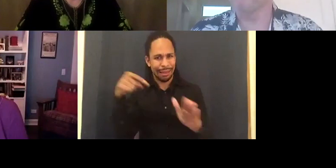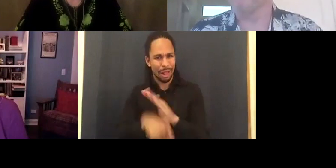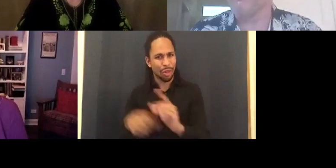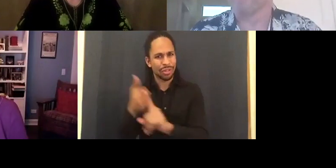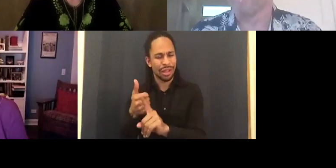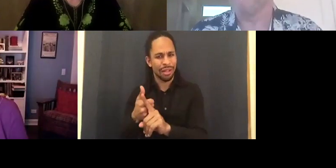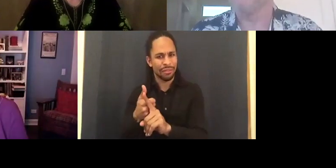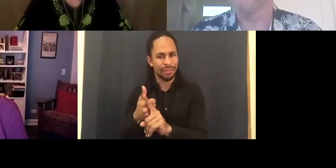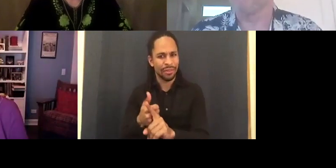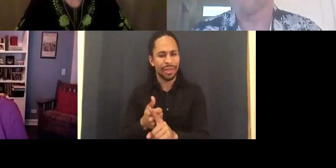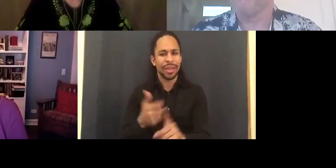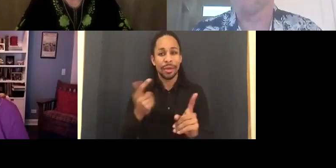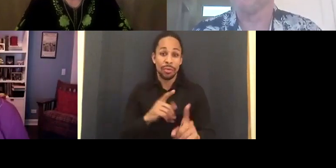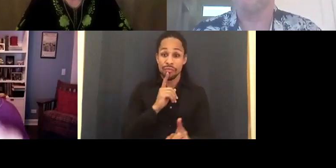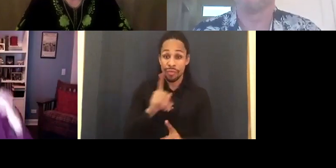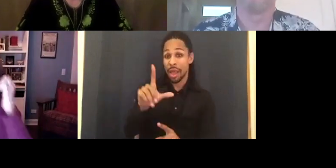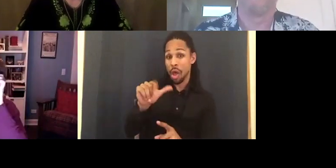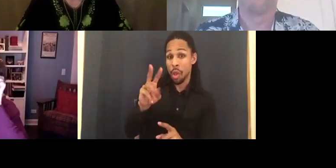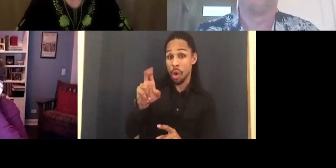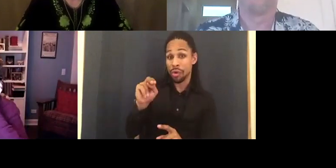Great. Yeah.